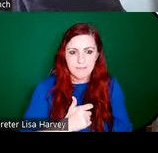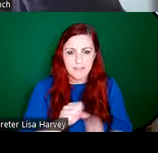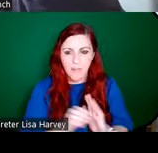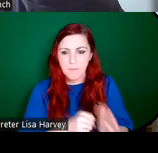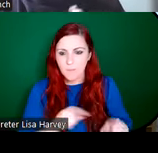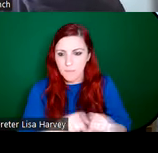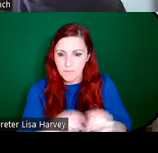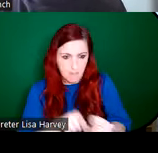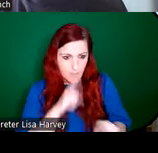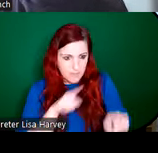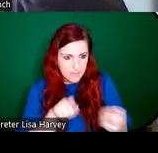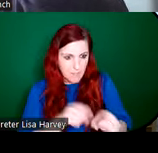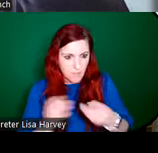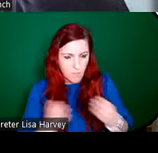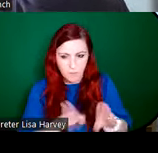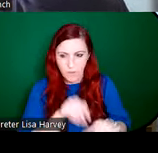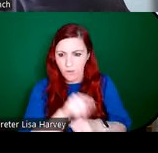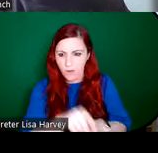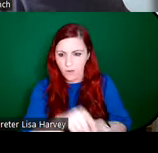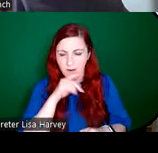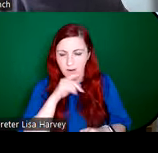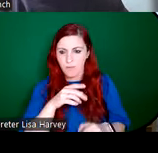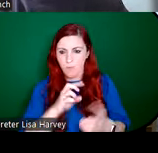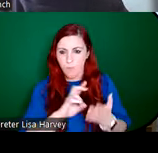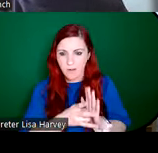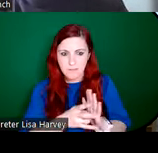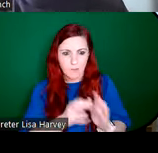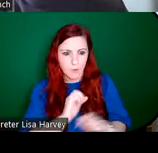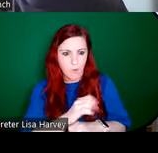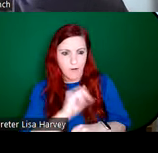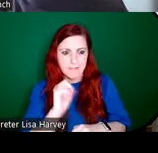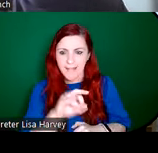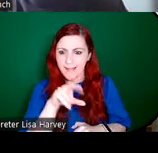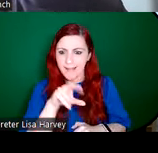And I often think she brings secular quality to her stained glass designs. This